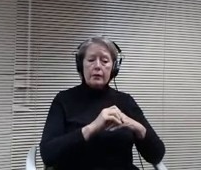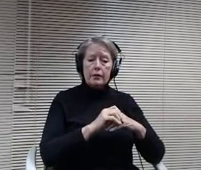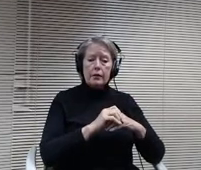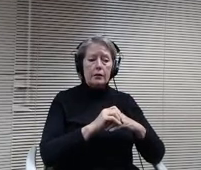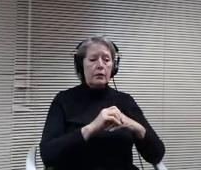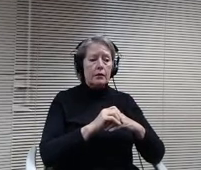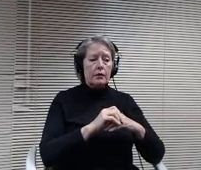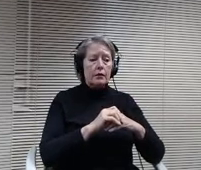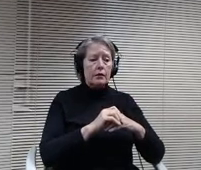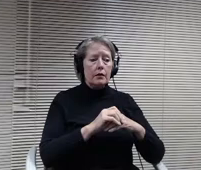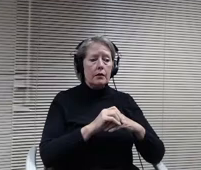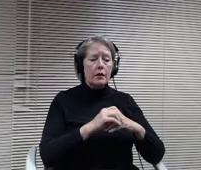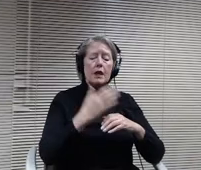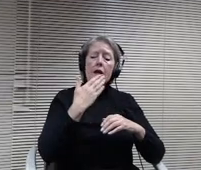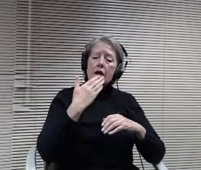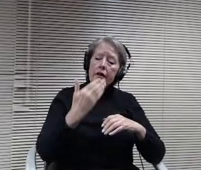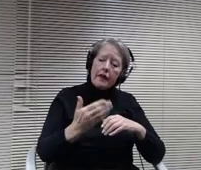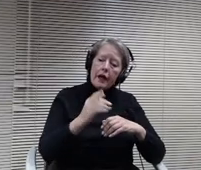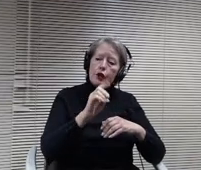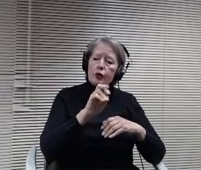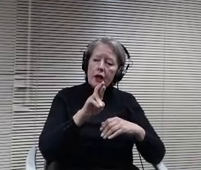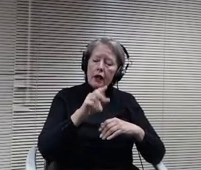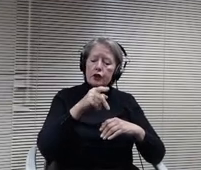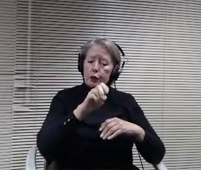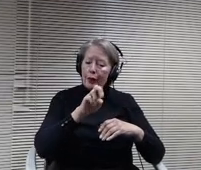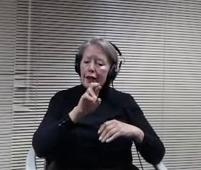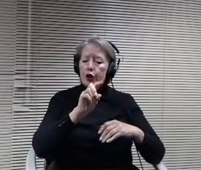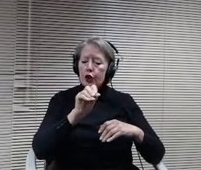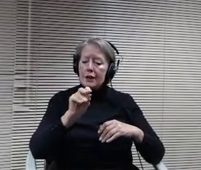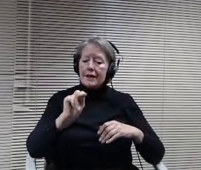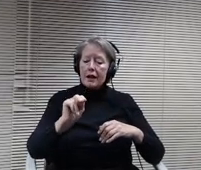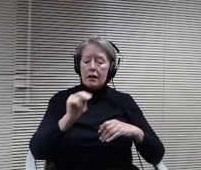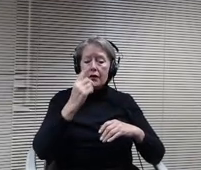thanks, Doctor Peterson for all the detailed information and I